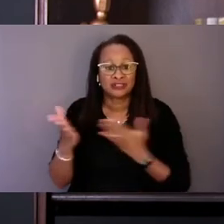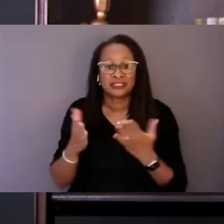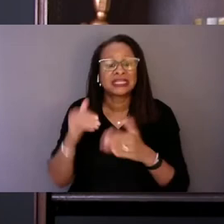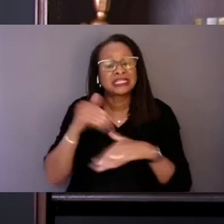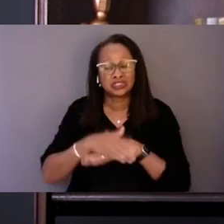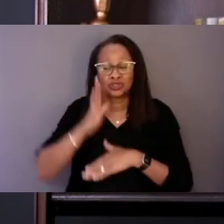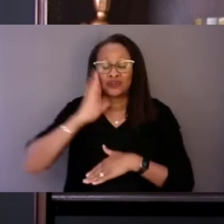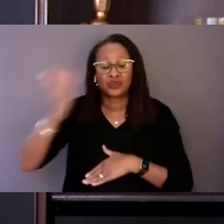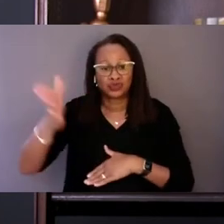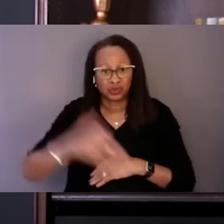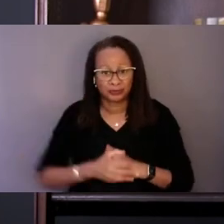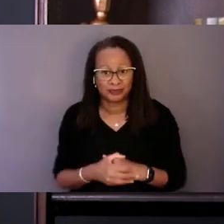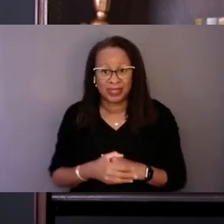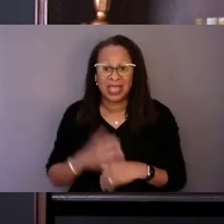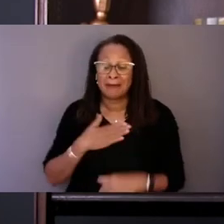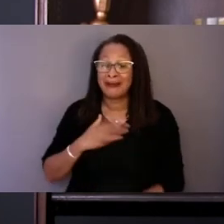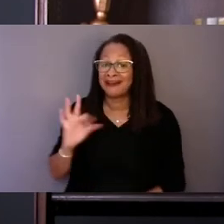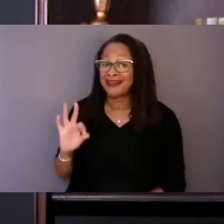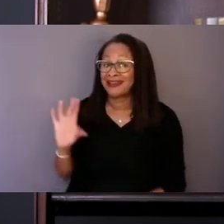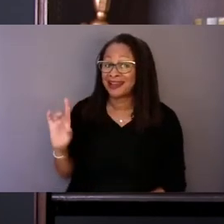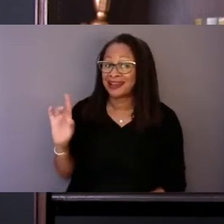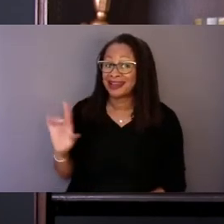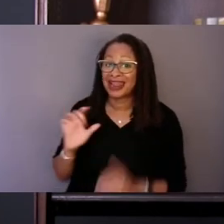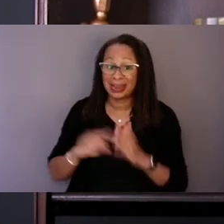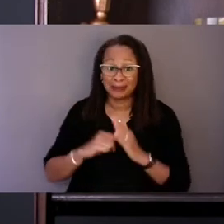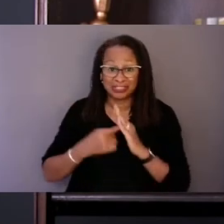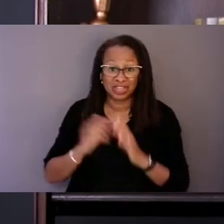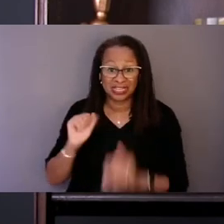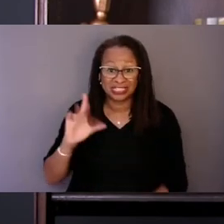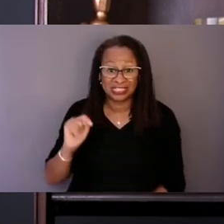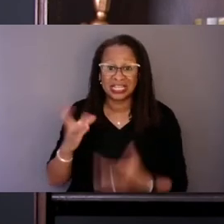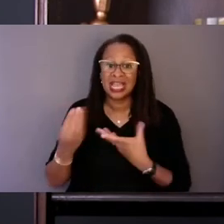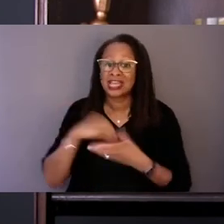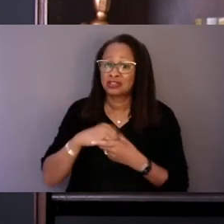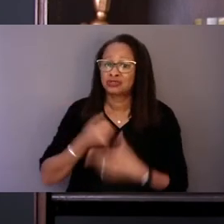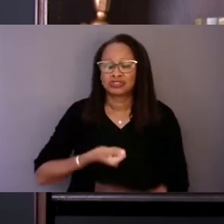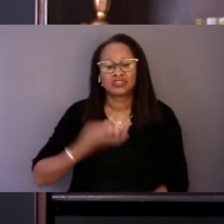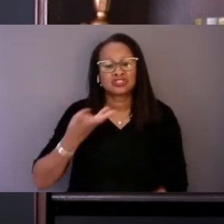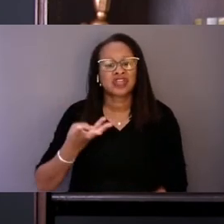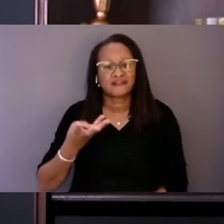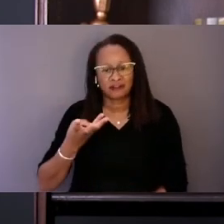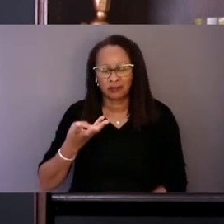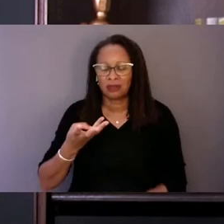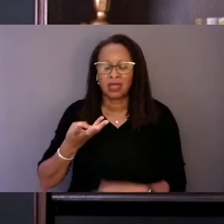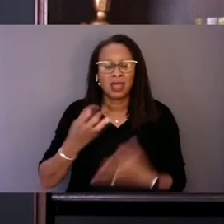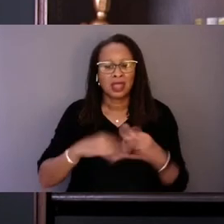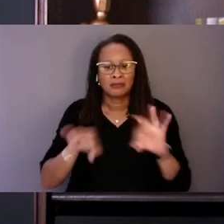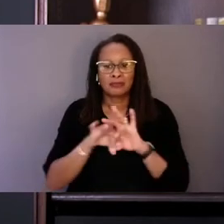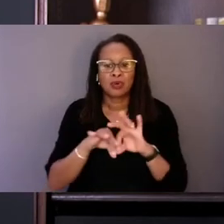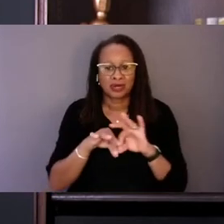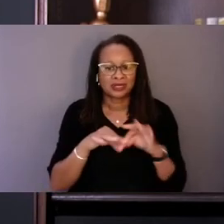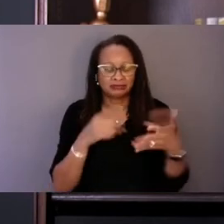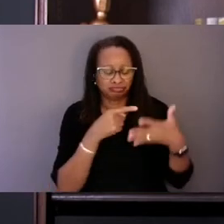My 988 Implementation Act includes a number of important provisions to support equitable access.